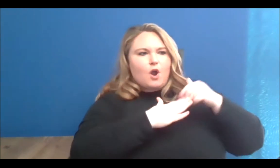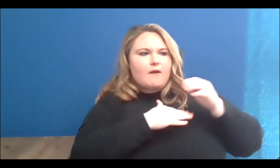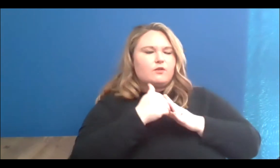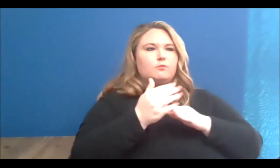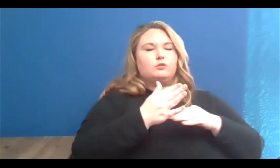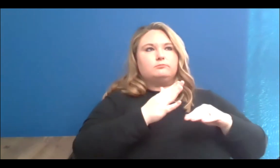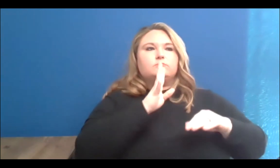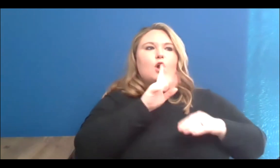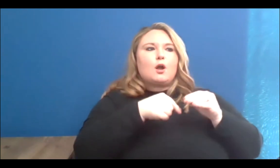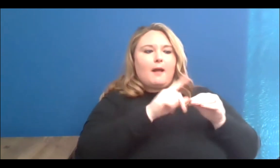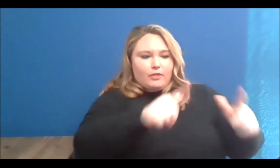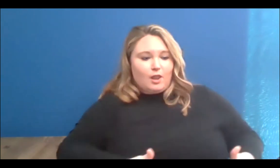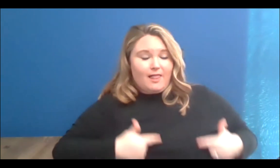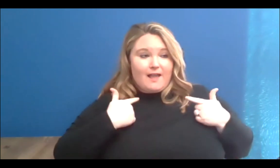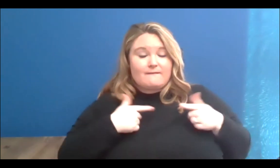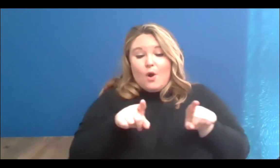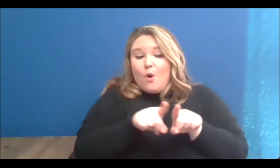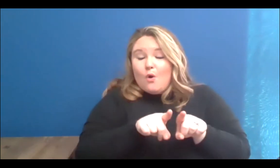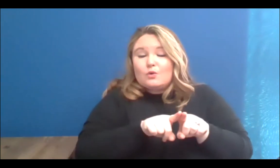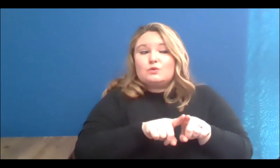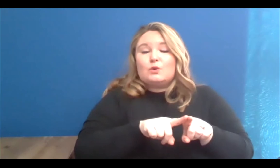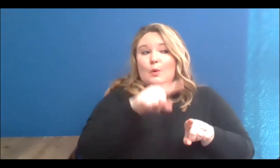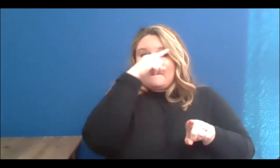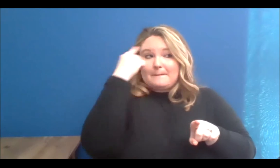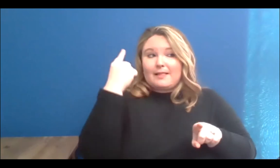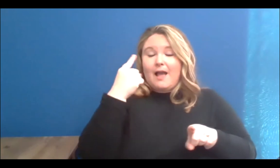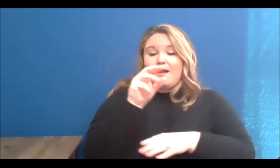how Black Muslims are not experiencing the world the way the rest of us